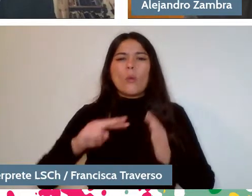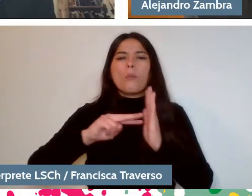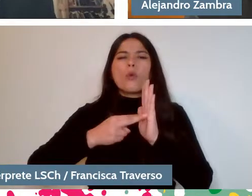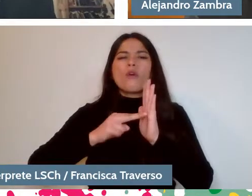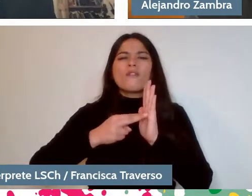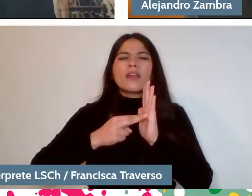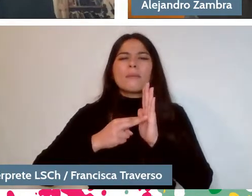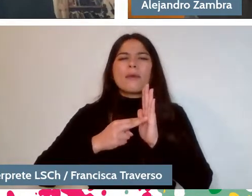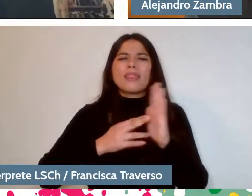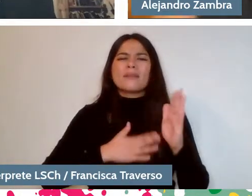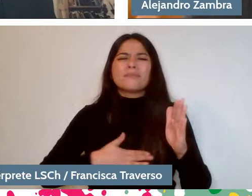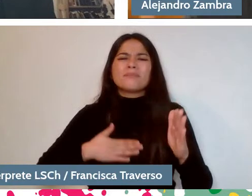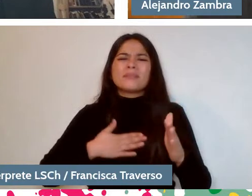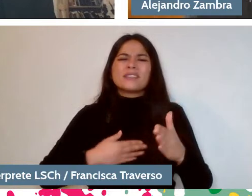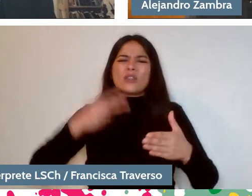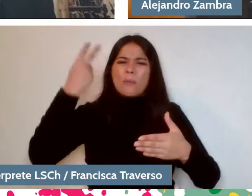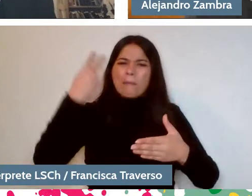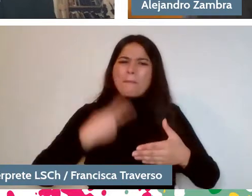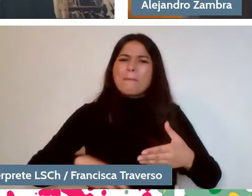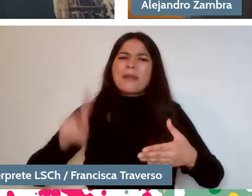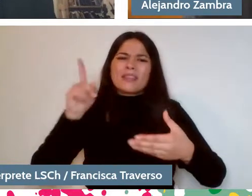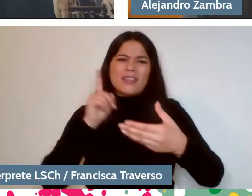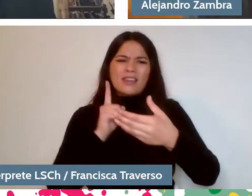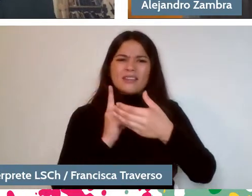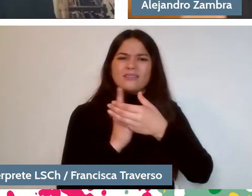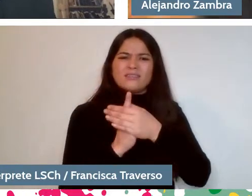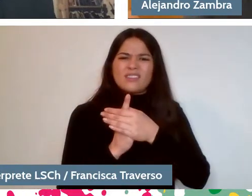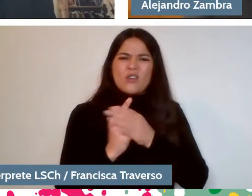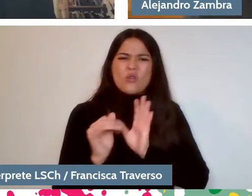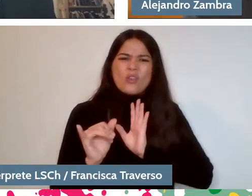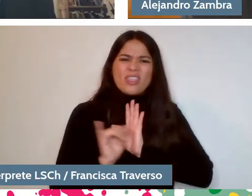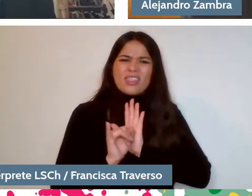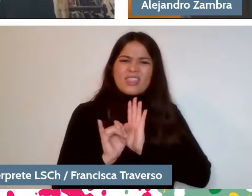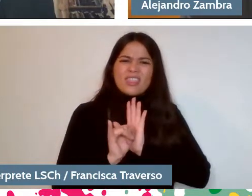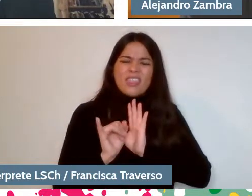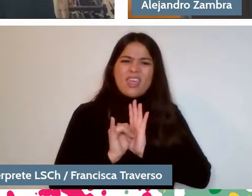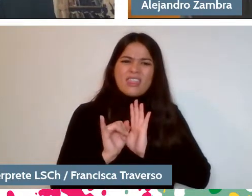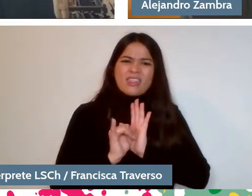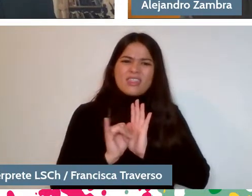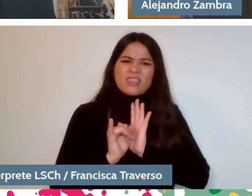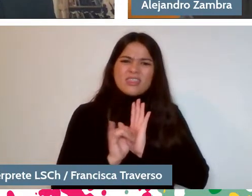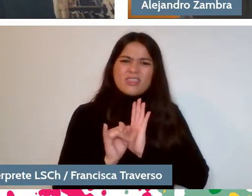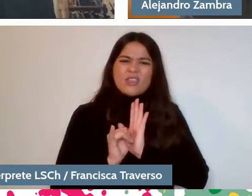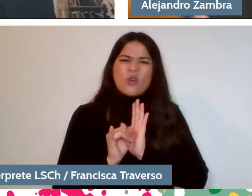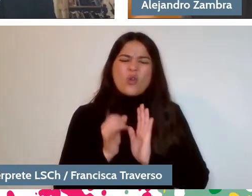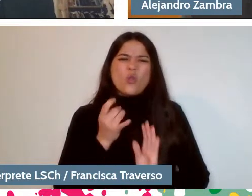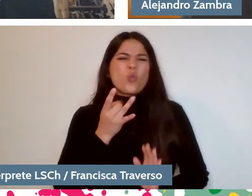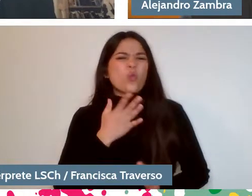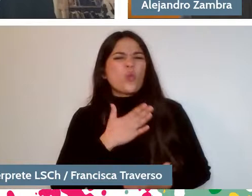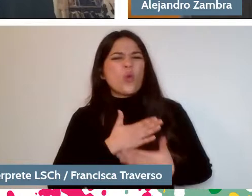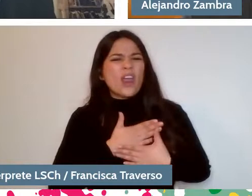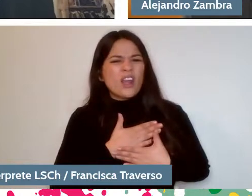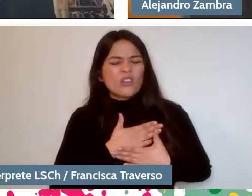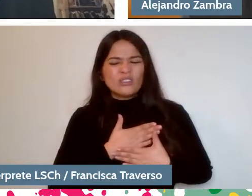I mean, to a problem of identity, to collective mourning, how you participate in a country